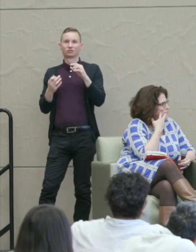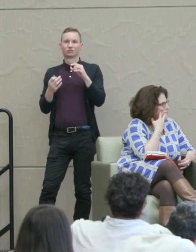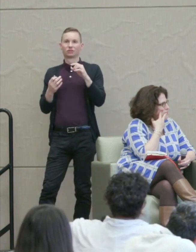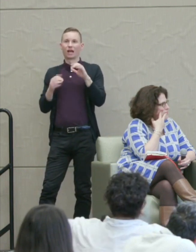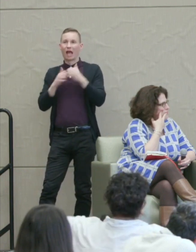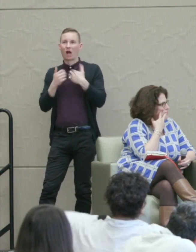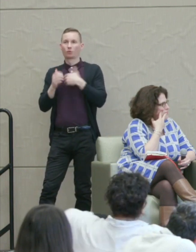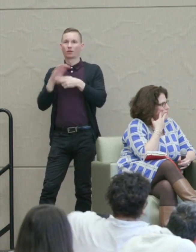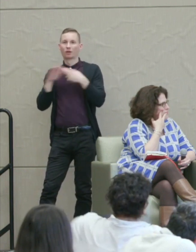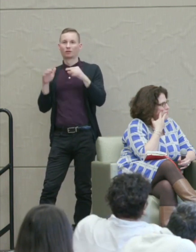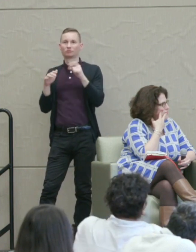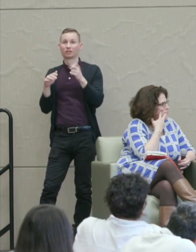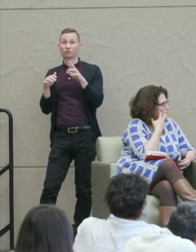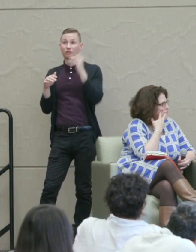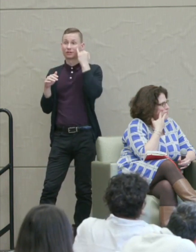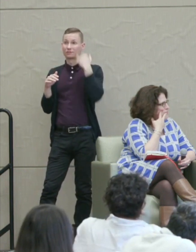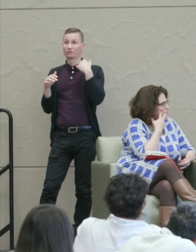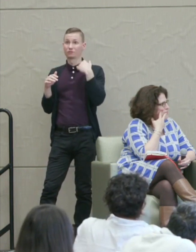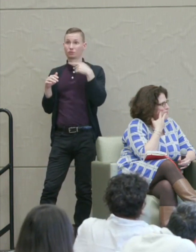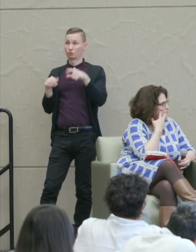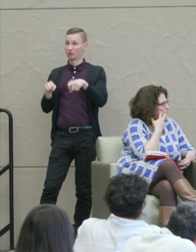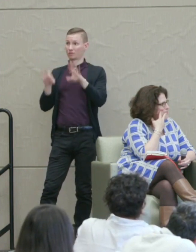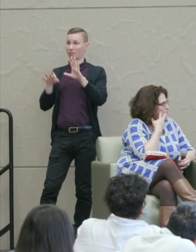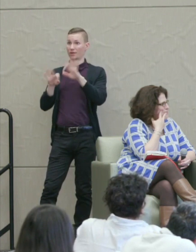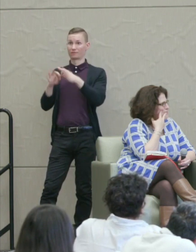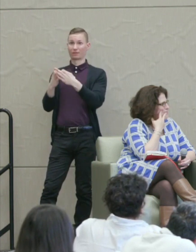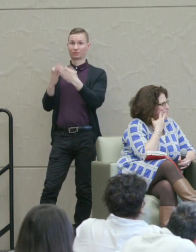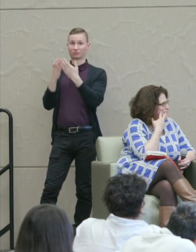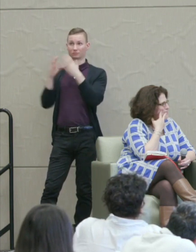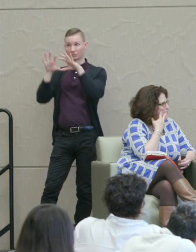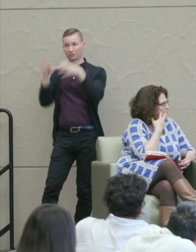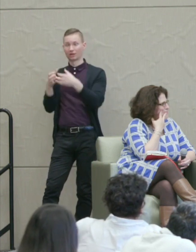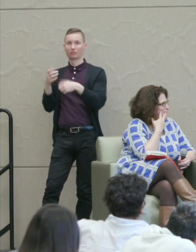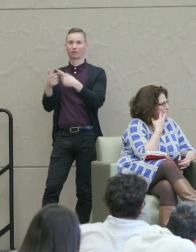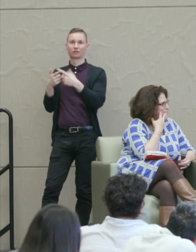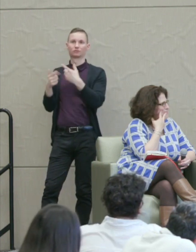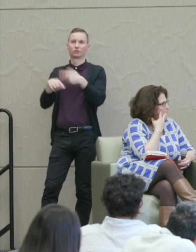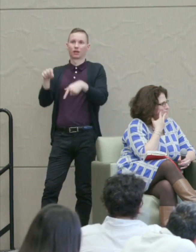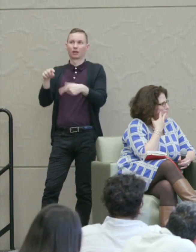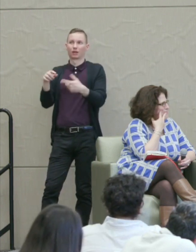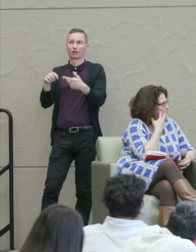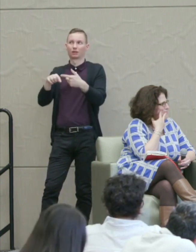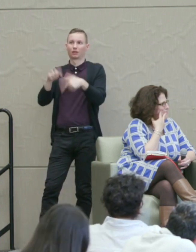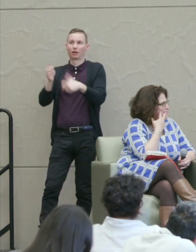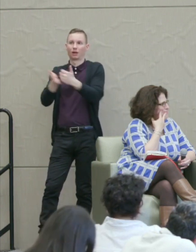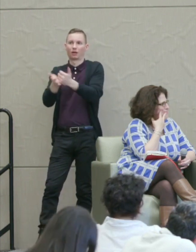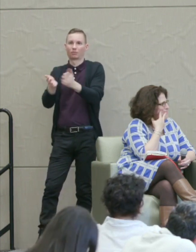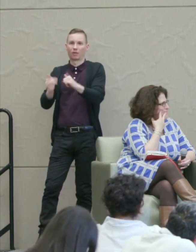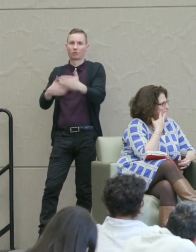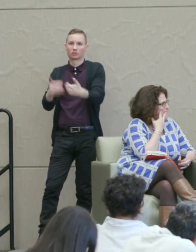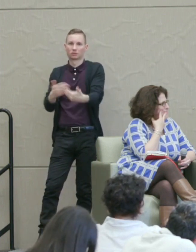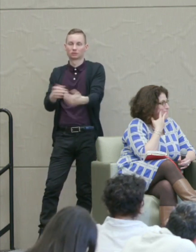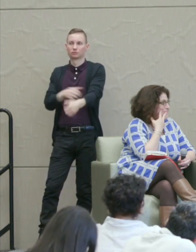And if you give up on the family from the get go then you sort of can't help in that process.